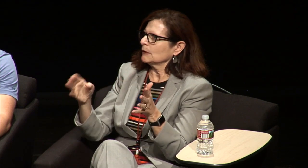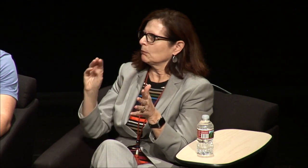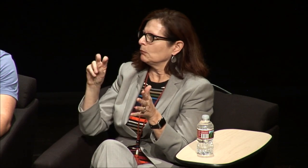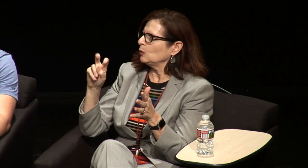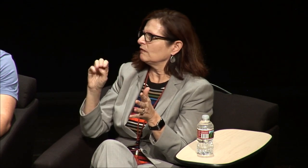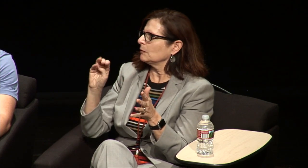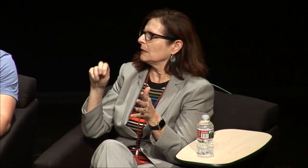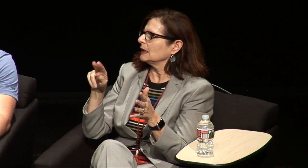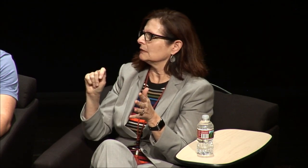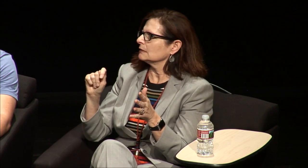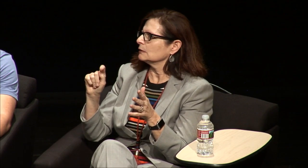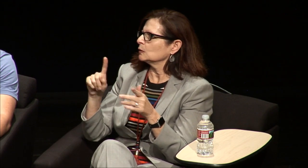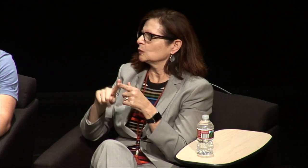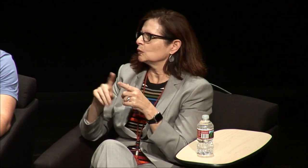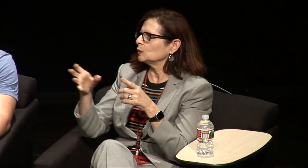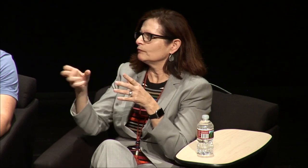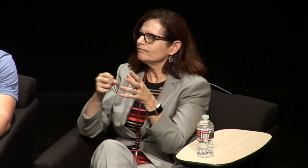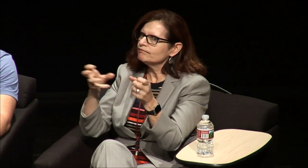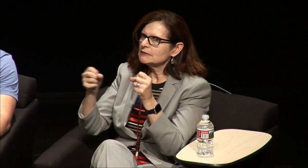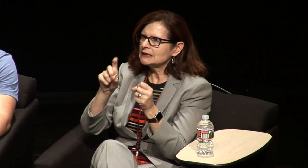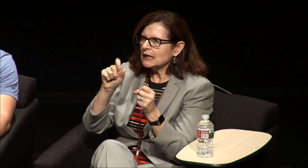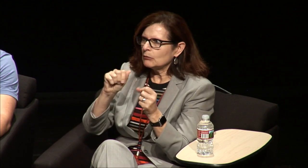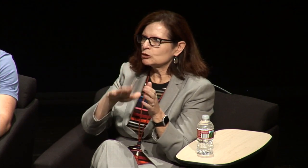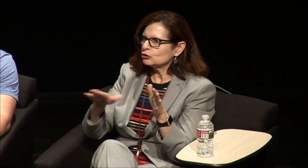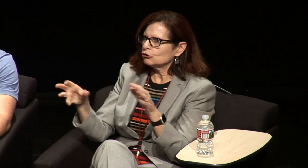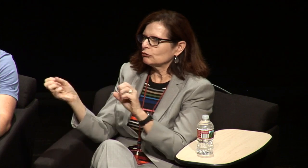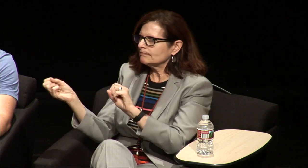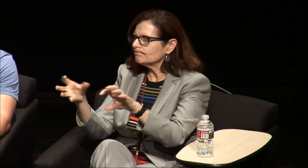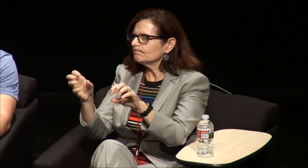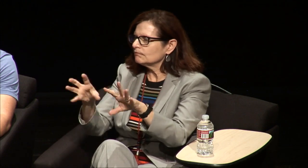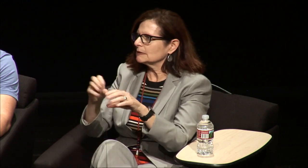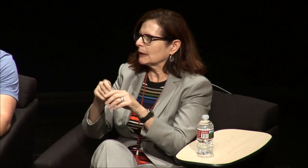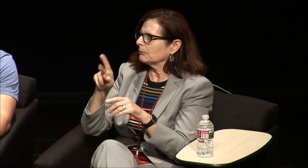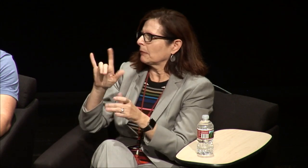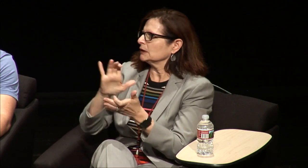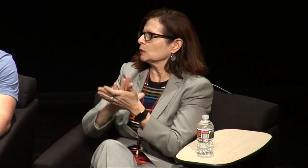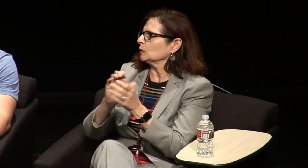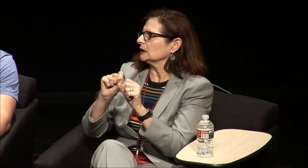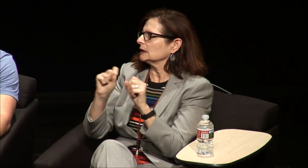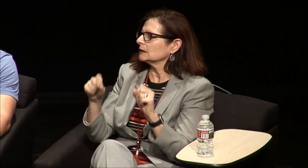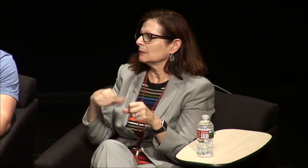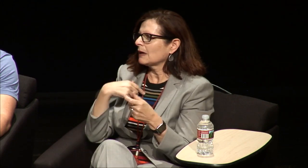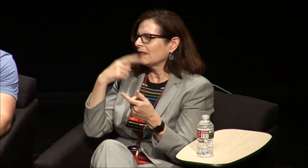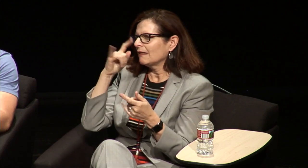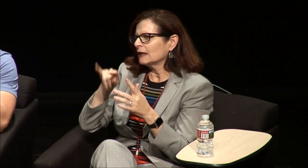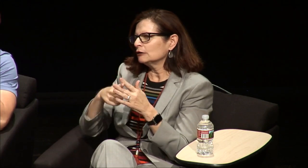until we you had that movement to have disabled children in the public school